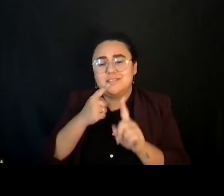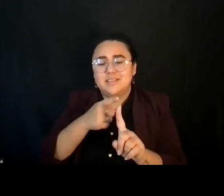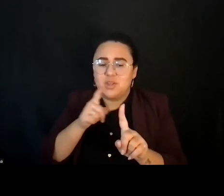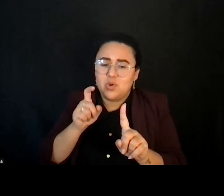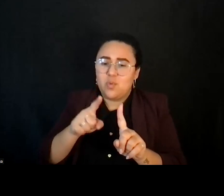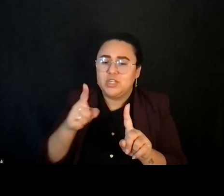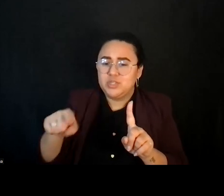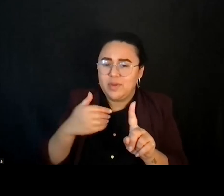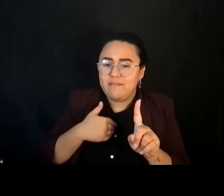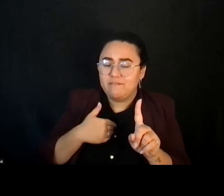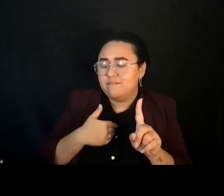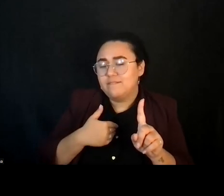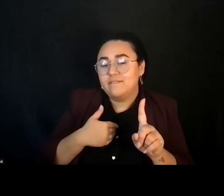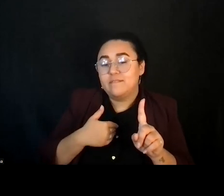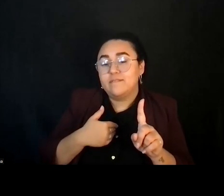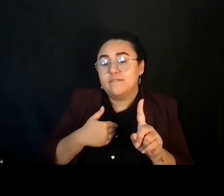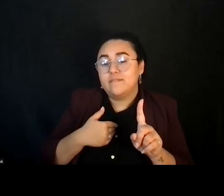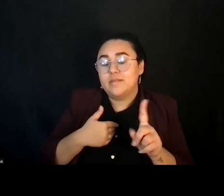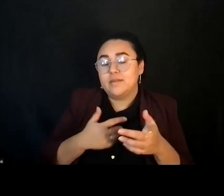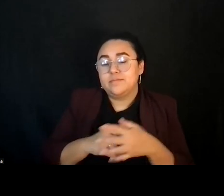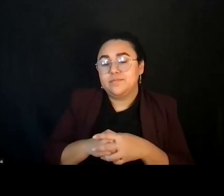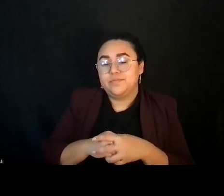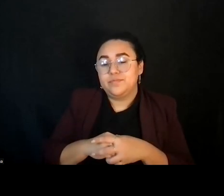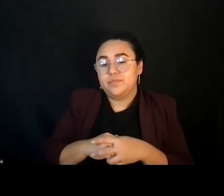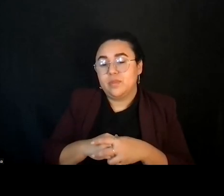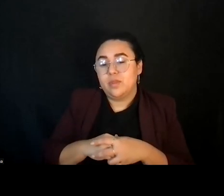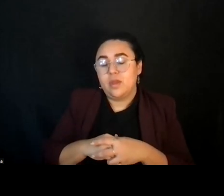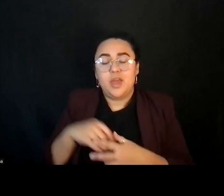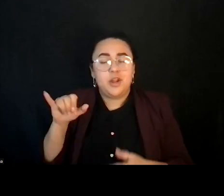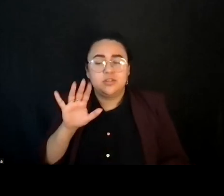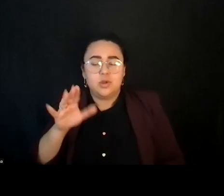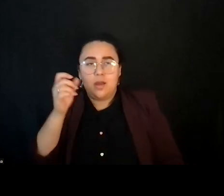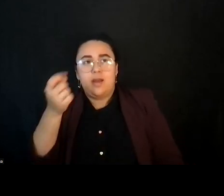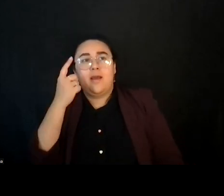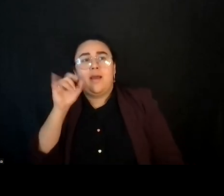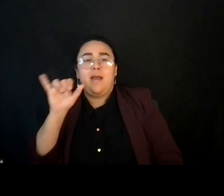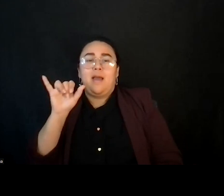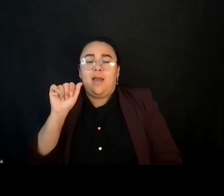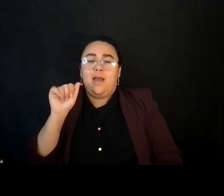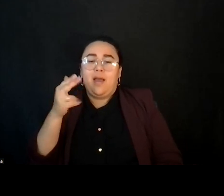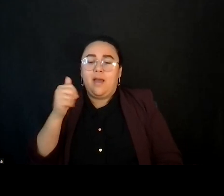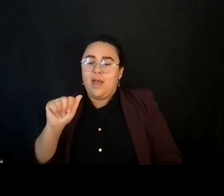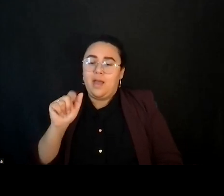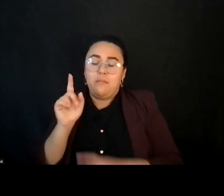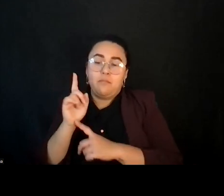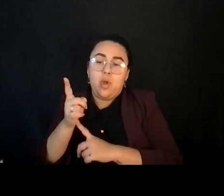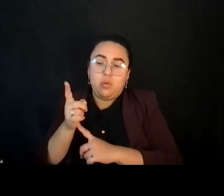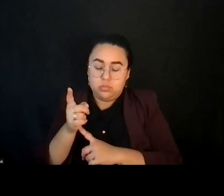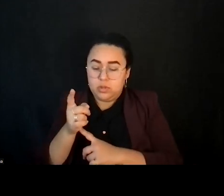all have. But we also want you to share kind of whatever your aha moments and what do you want to do going forward?